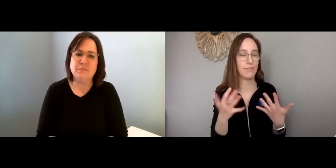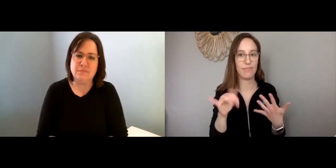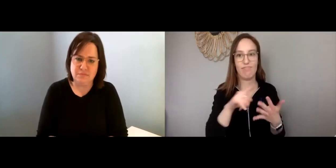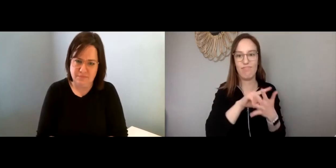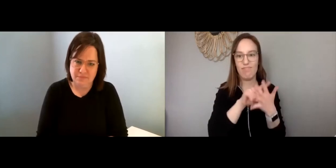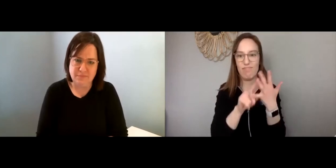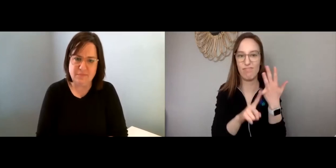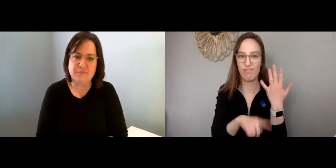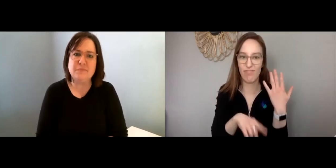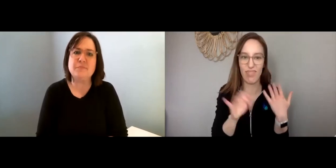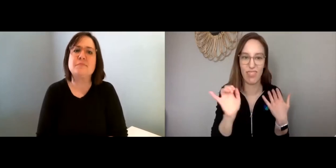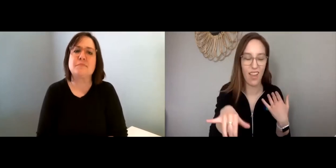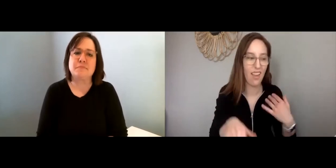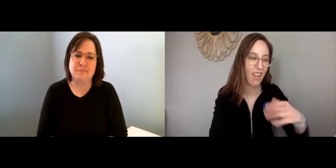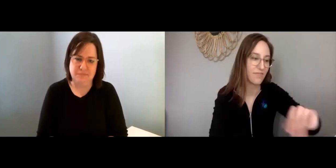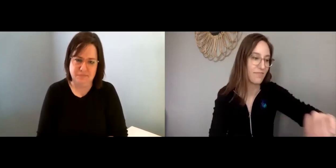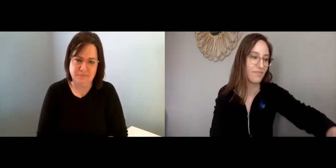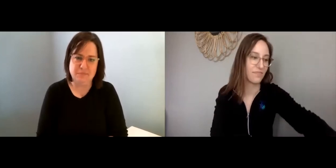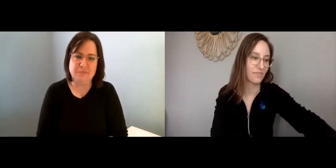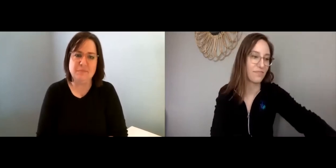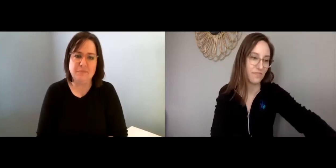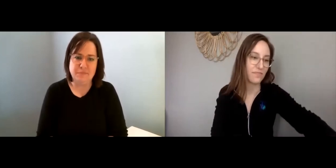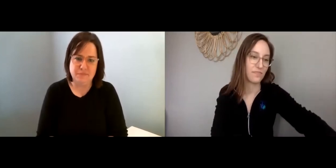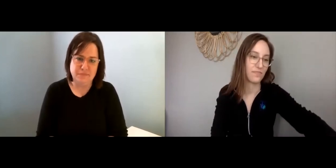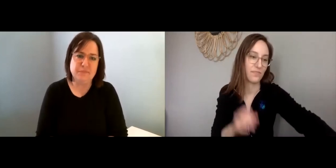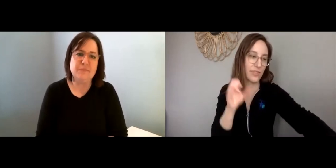and what we can do with those feelings that may, you know, come up.